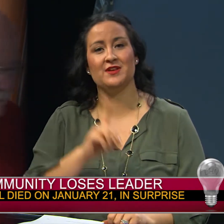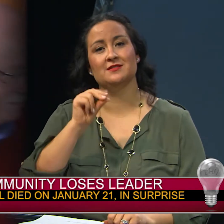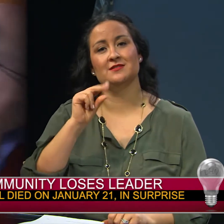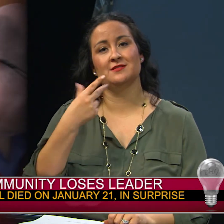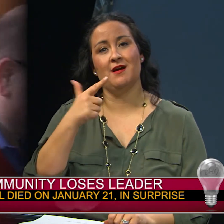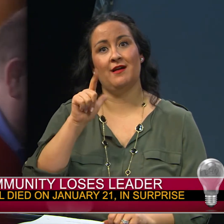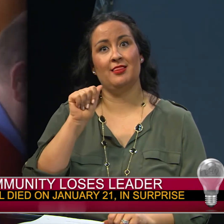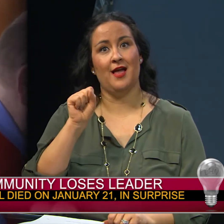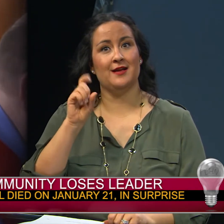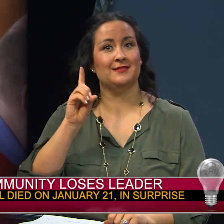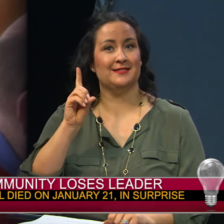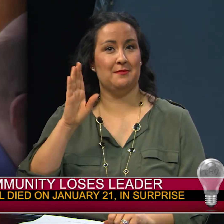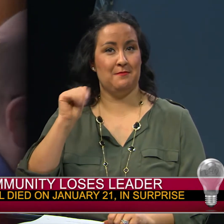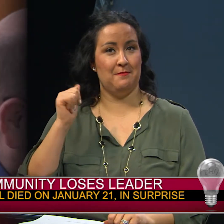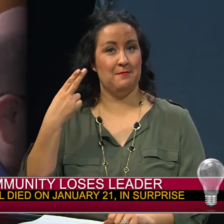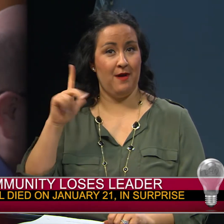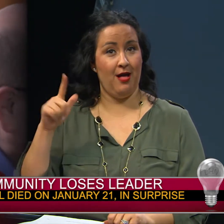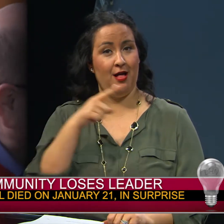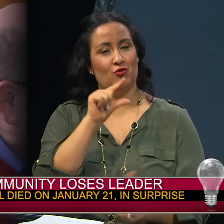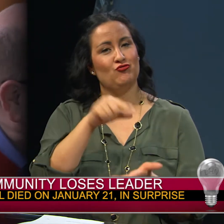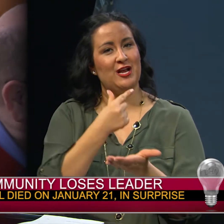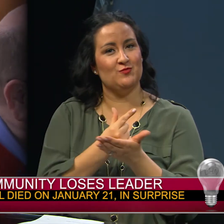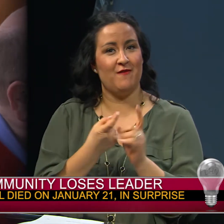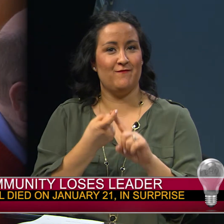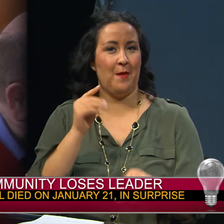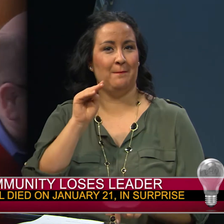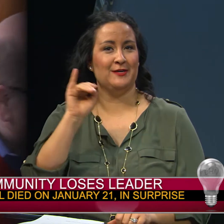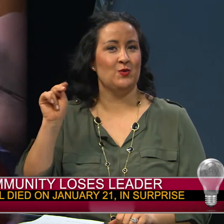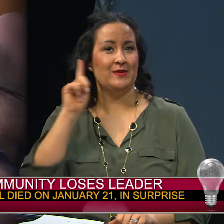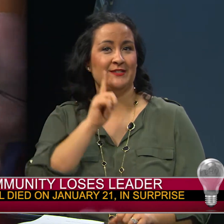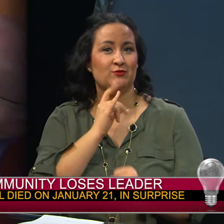Douglas D. Bahl graduated from Minnesota School for the Deaf.